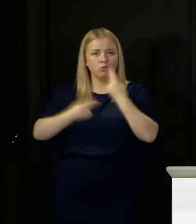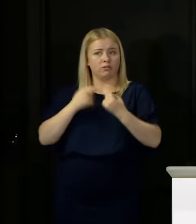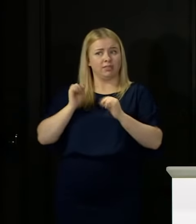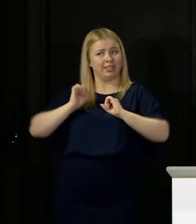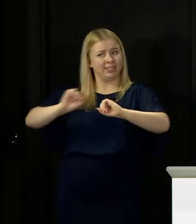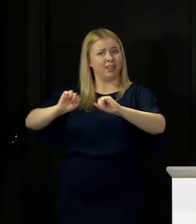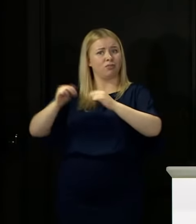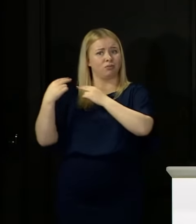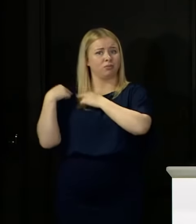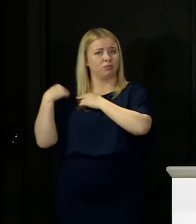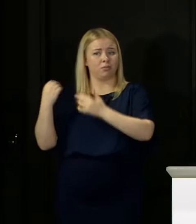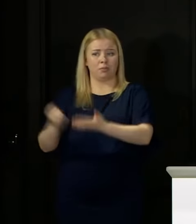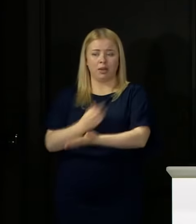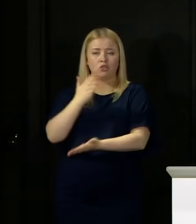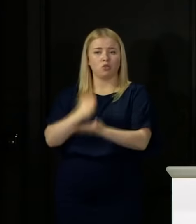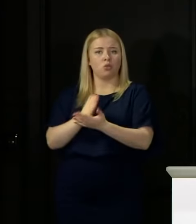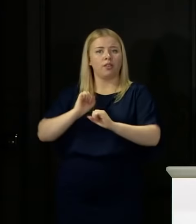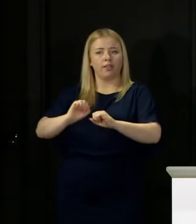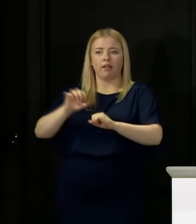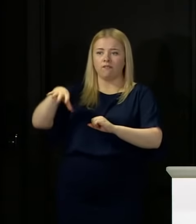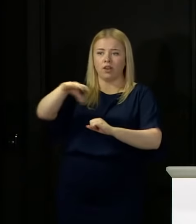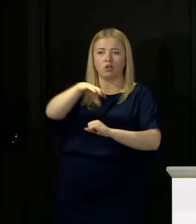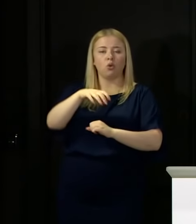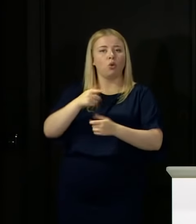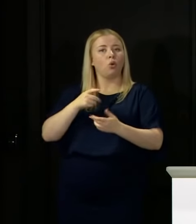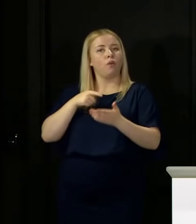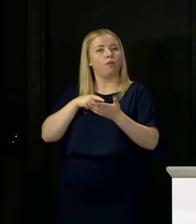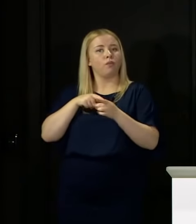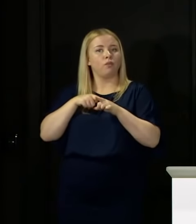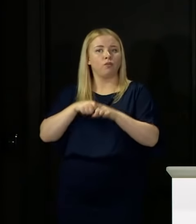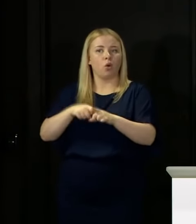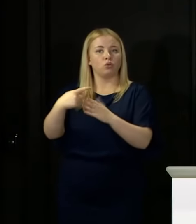to make sure that their venues abide by all the rules, but every single one of us has